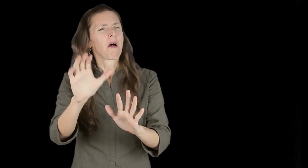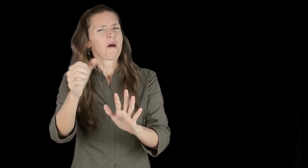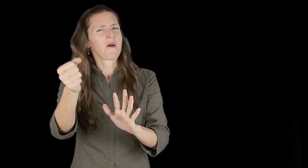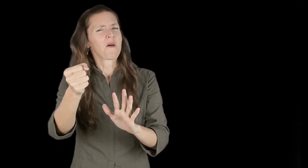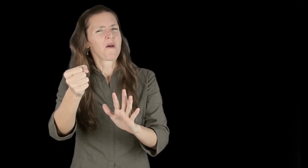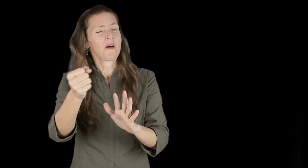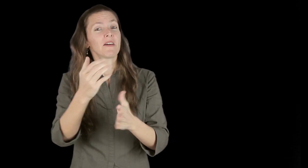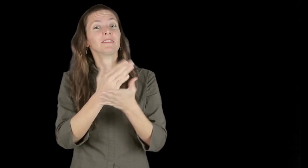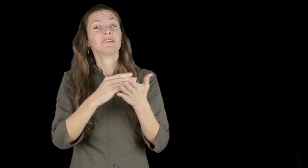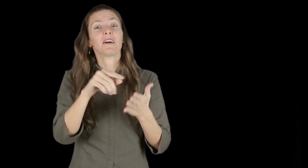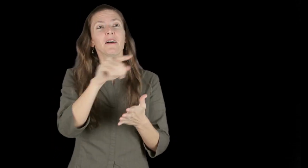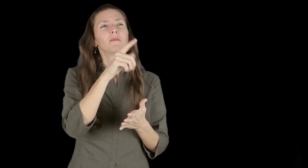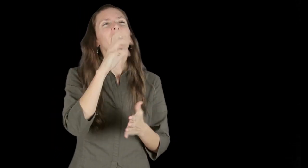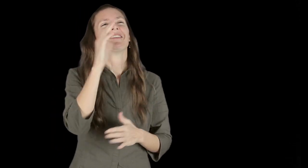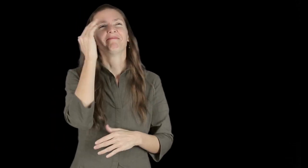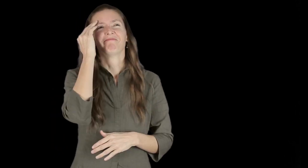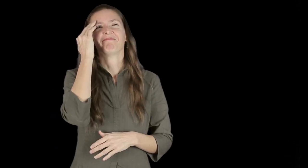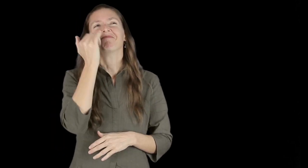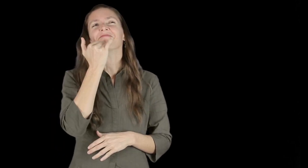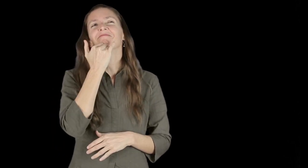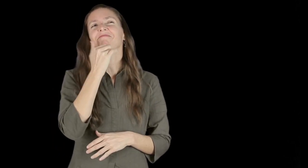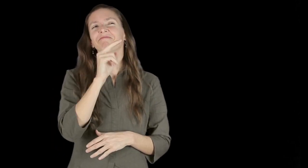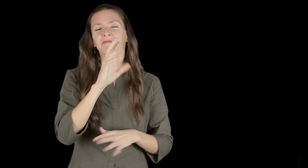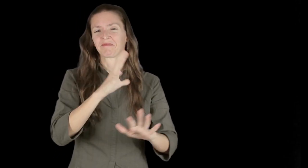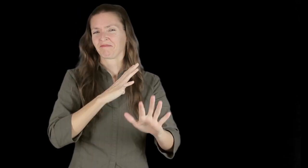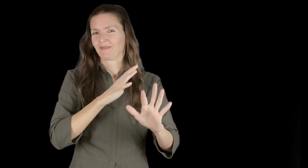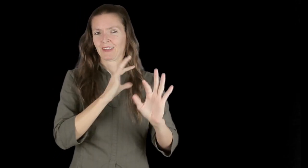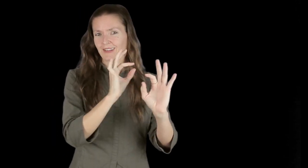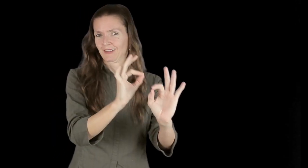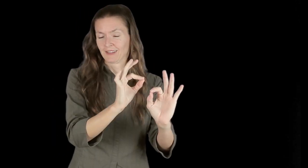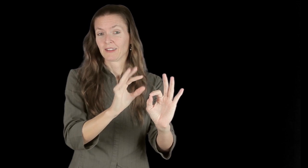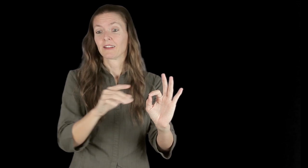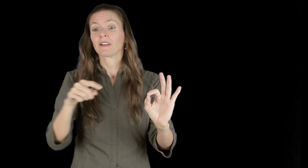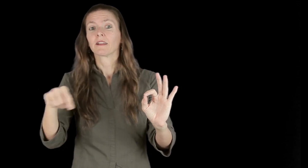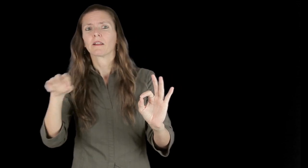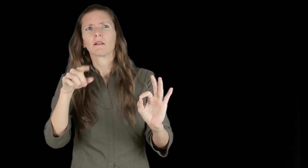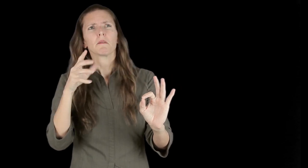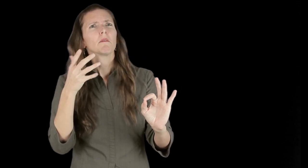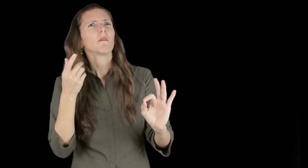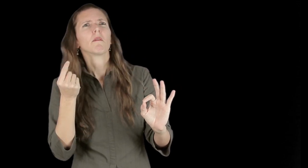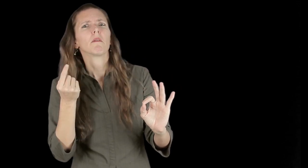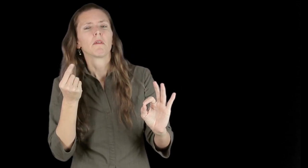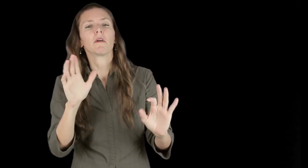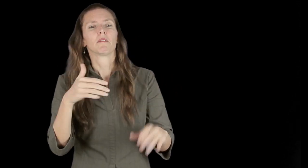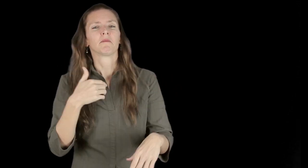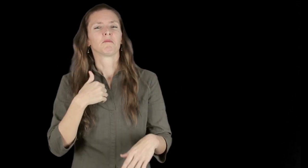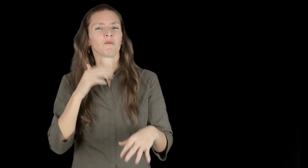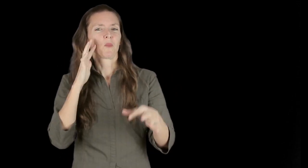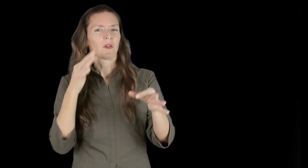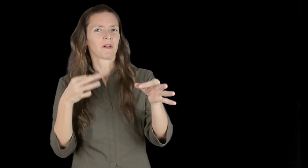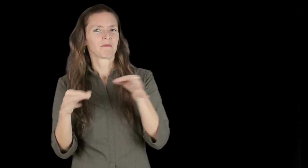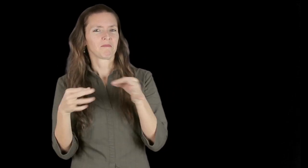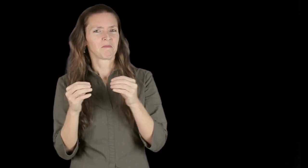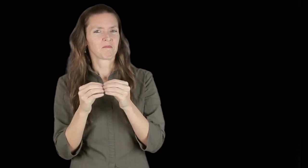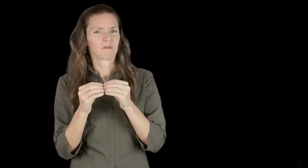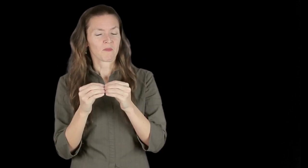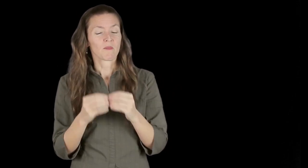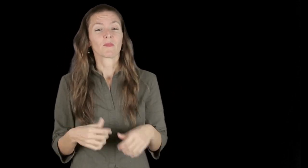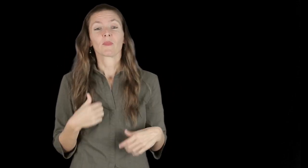but not to worry, I will go ahead and explain in-depth for those who are still asking what went wrong.